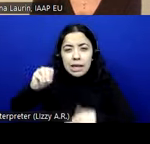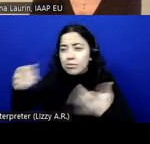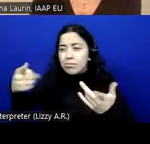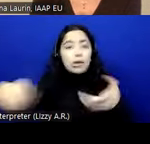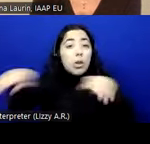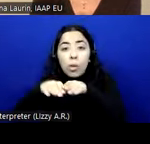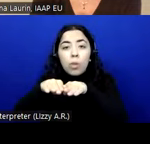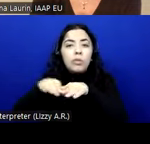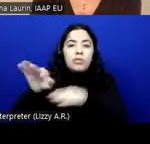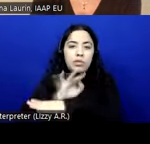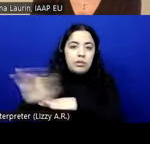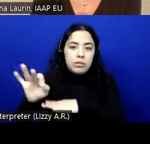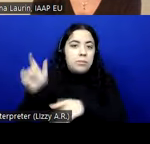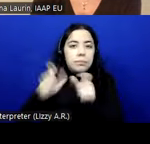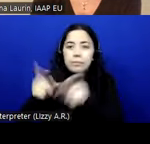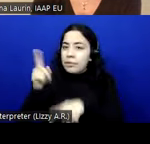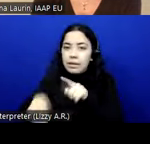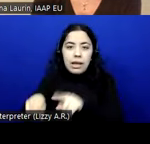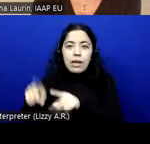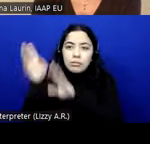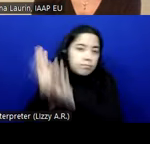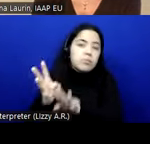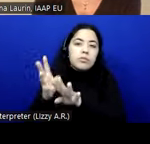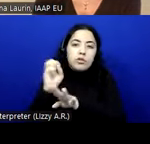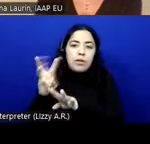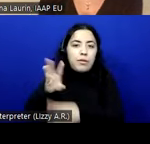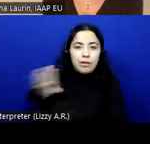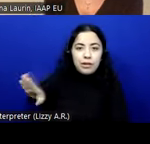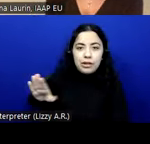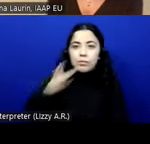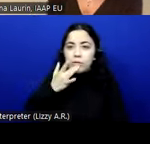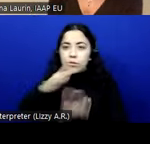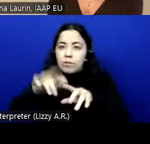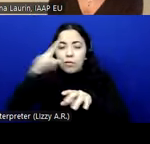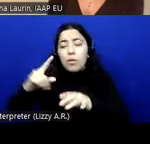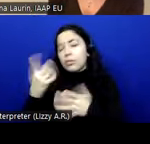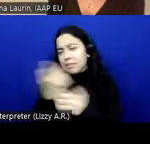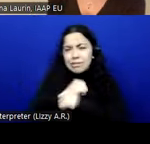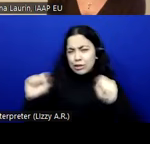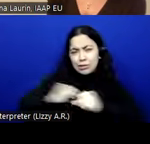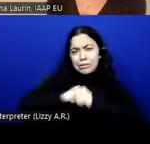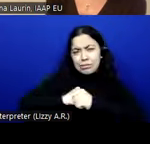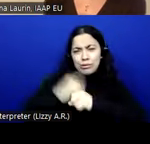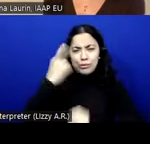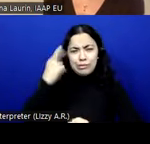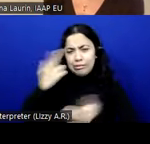go there and install software on them basically for security reasons. So it